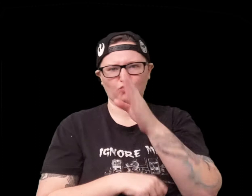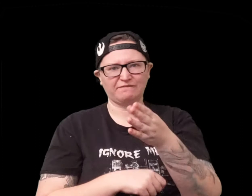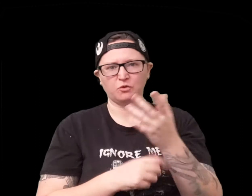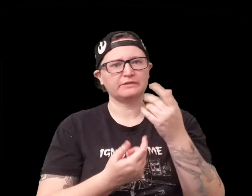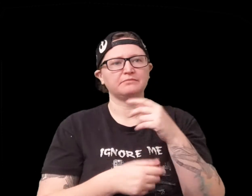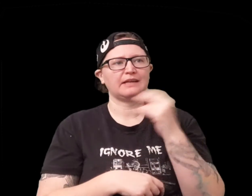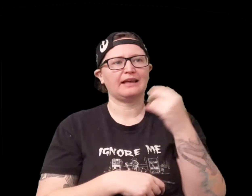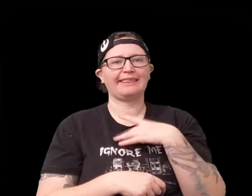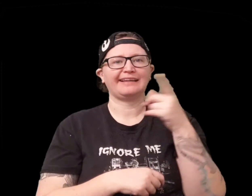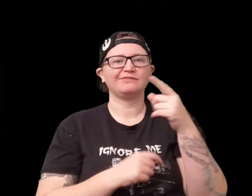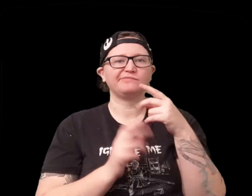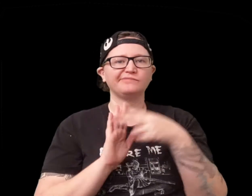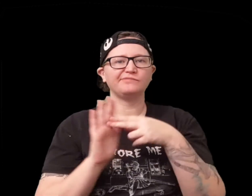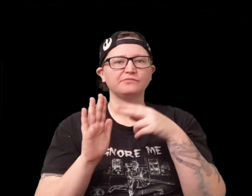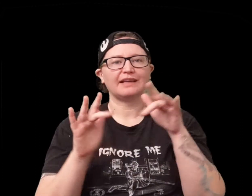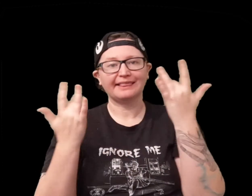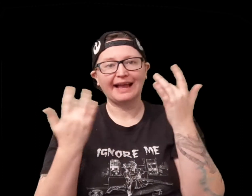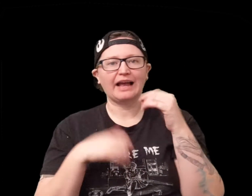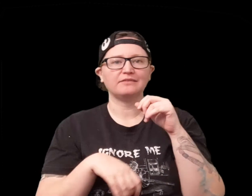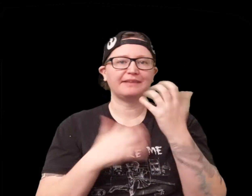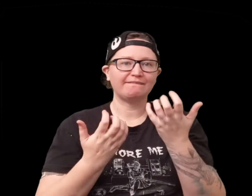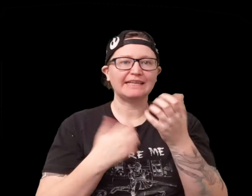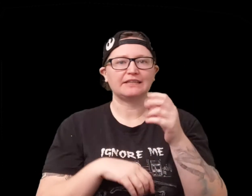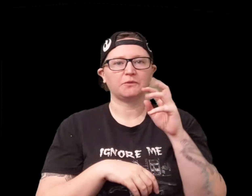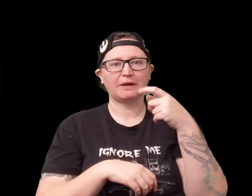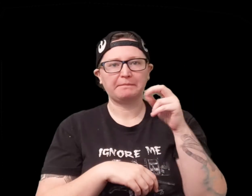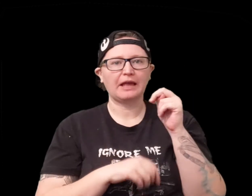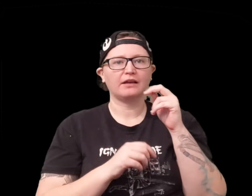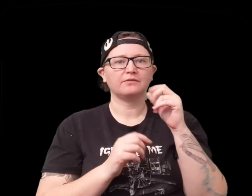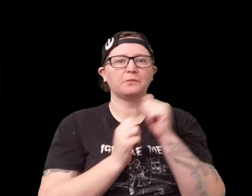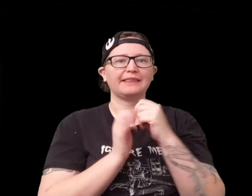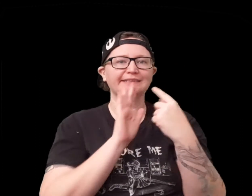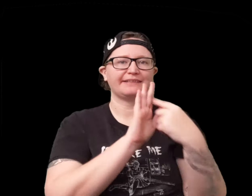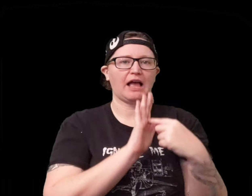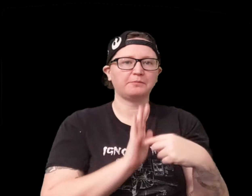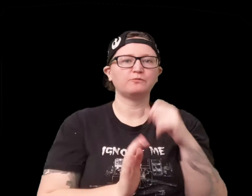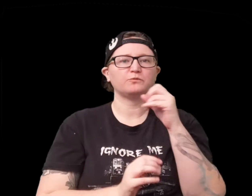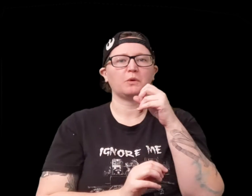so pretty straightforward and I really like that they put if it's light or a heavy weapon